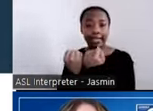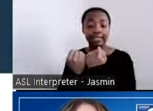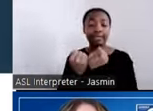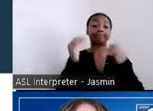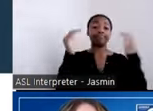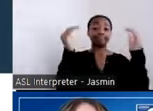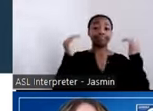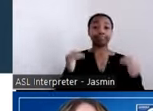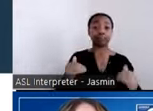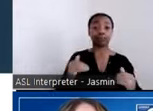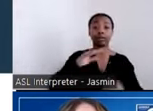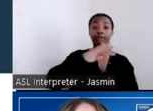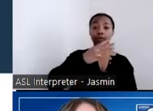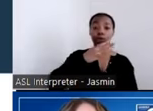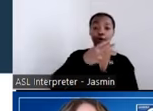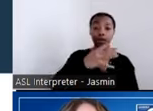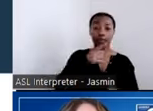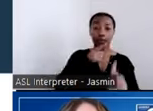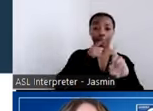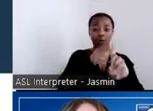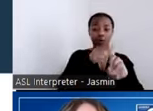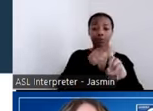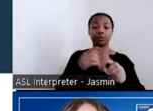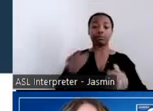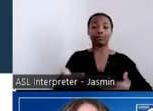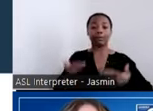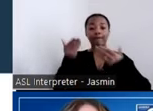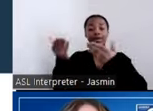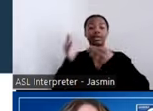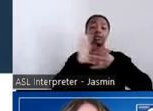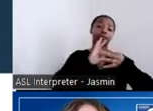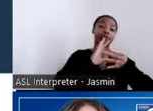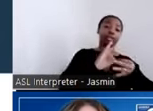and social networks that provide support, friendship, love and hope.